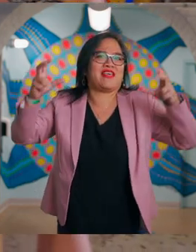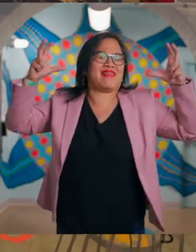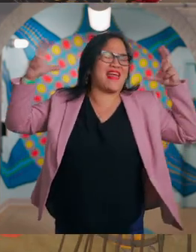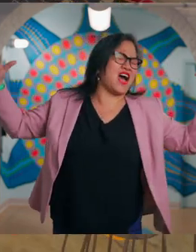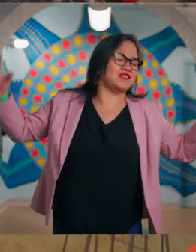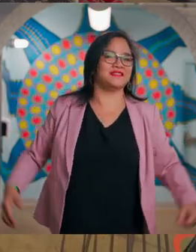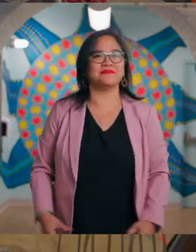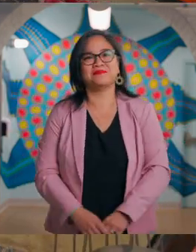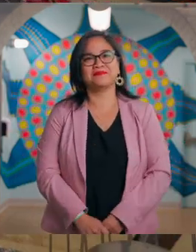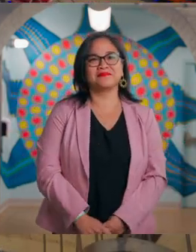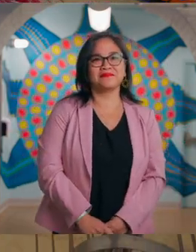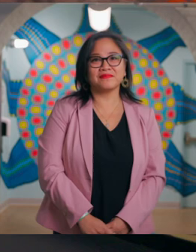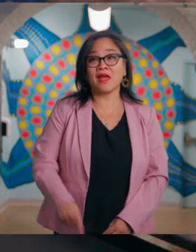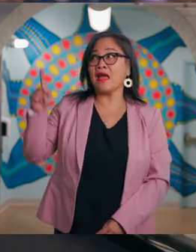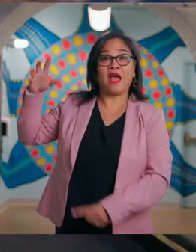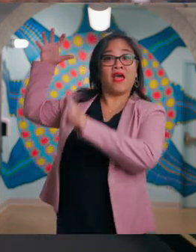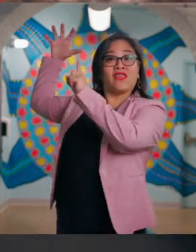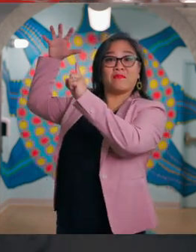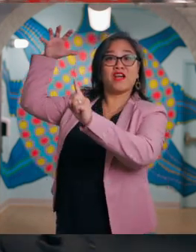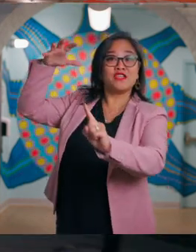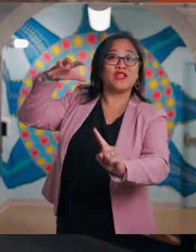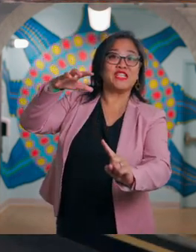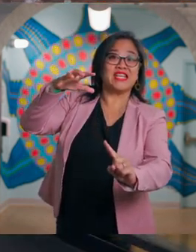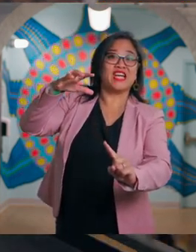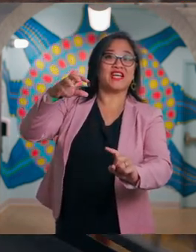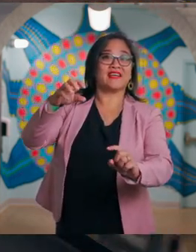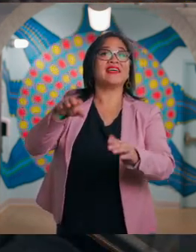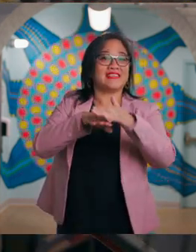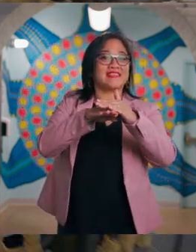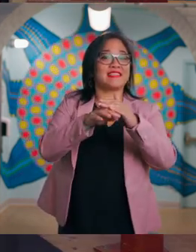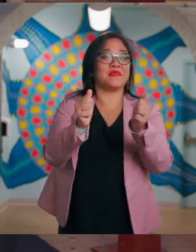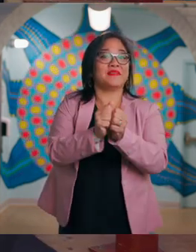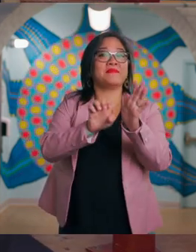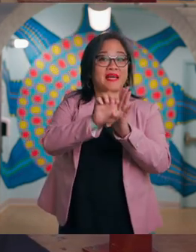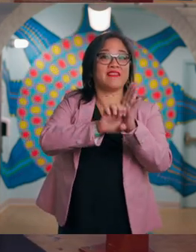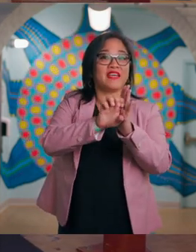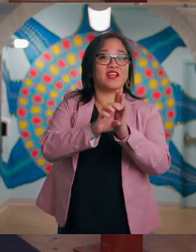This room can be high energy and loud. The parachute launching area is accessible by elevator -